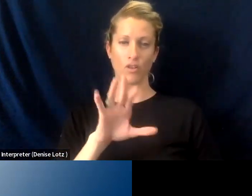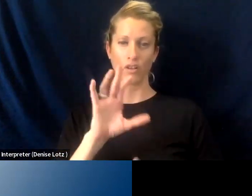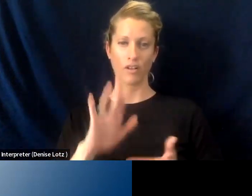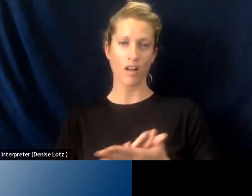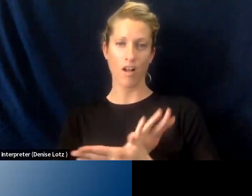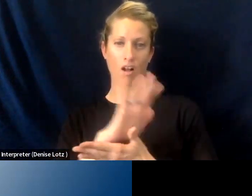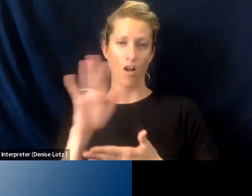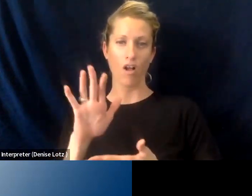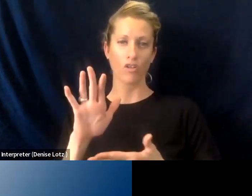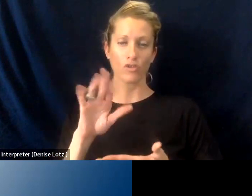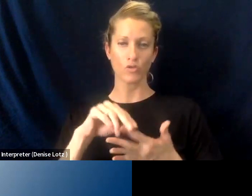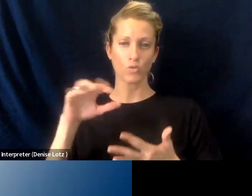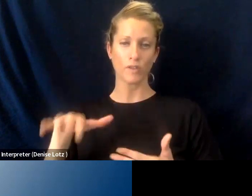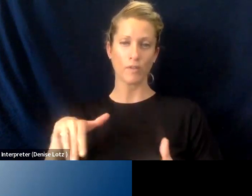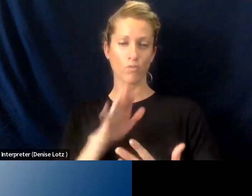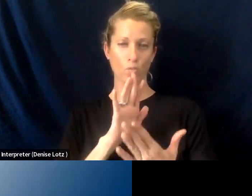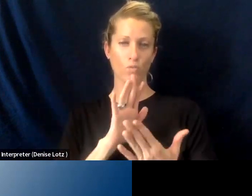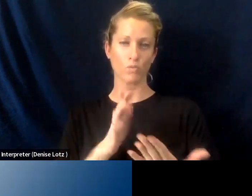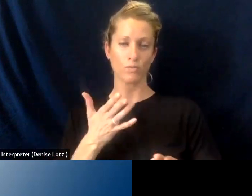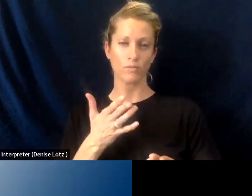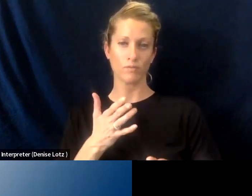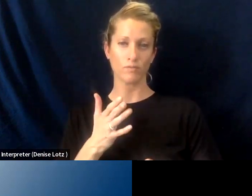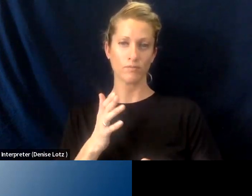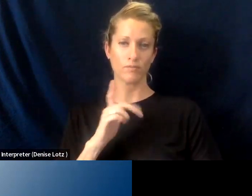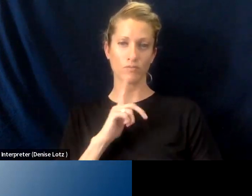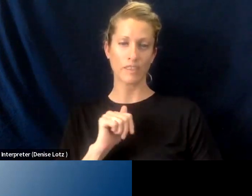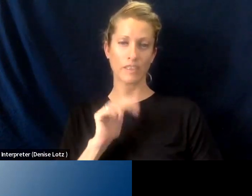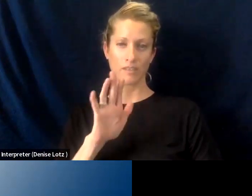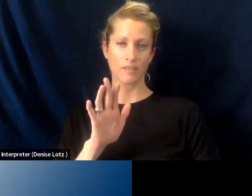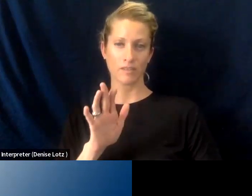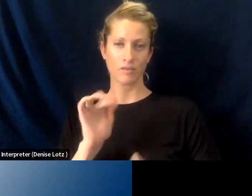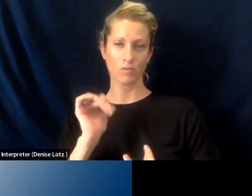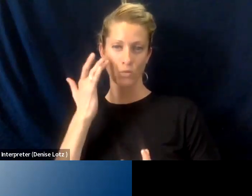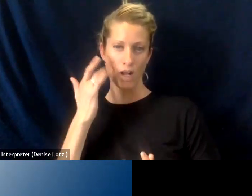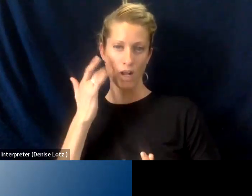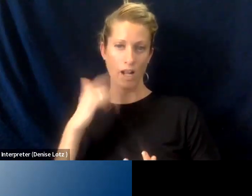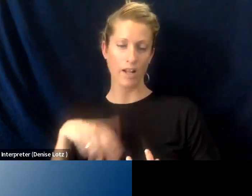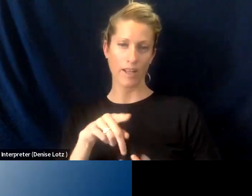approach, and a competency base model as why they've been rolled in Calbright.